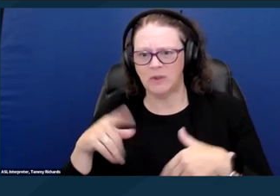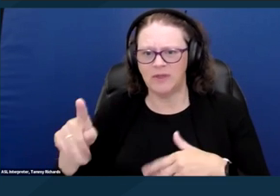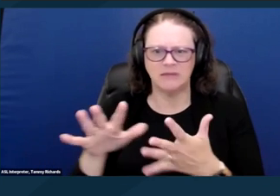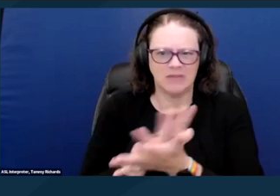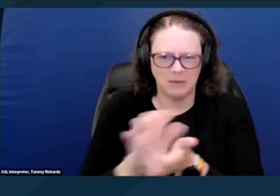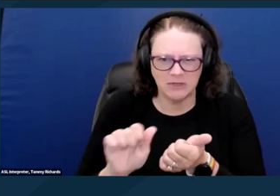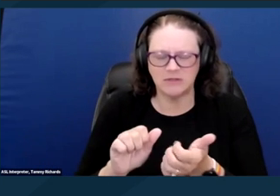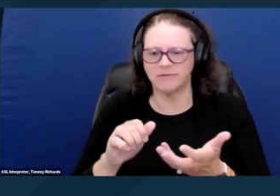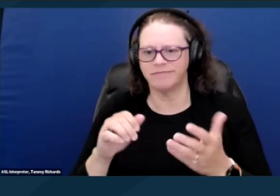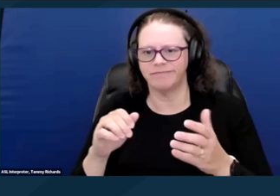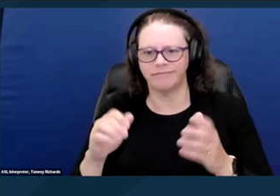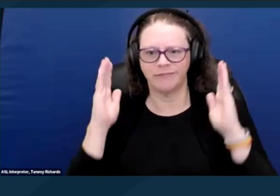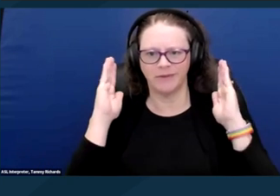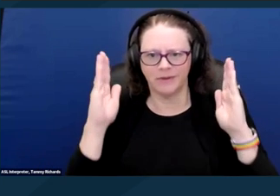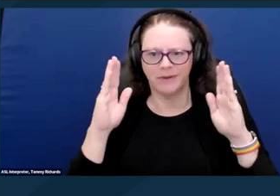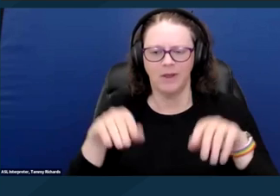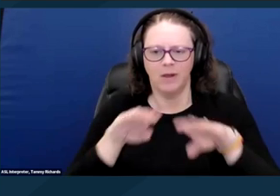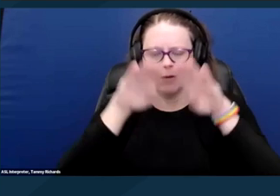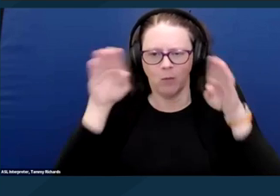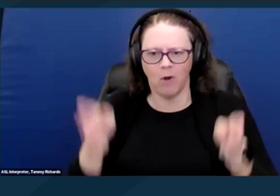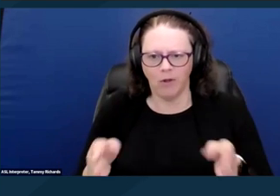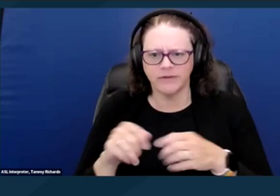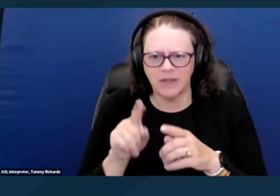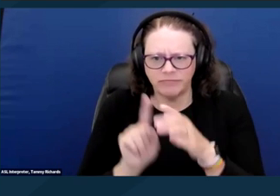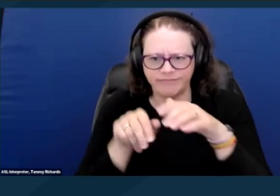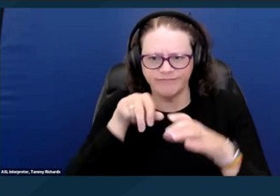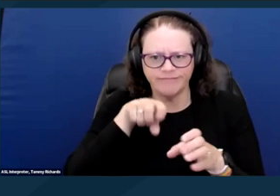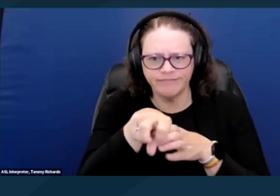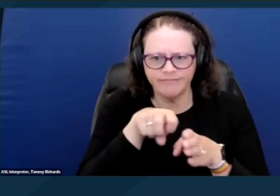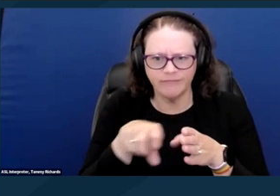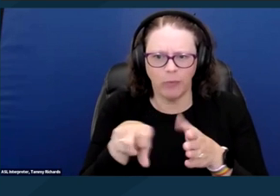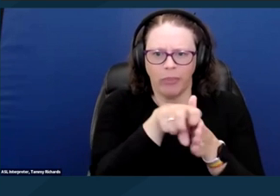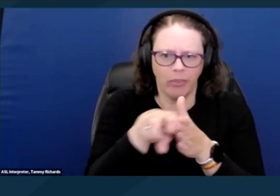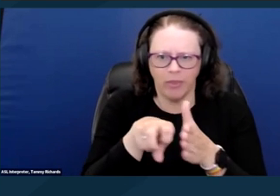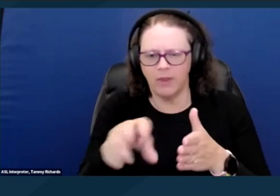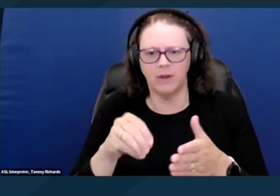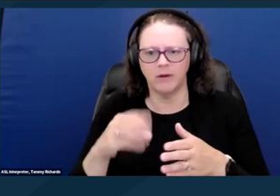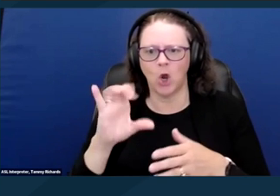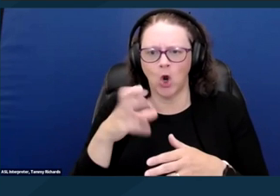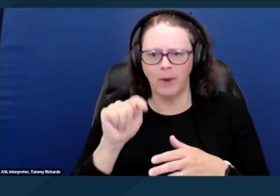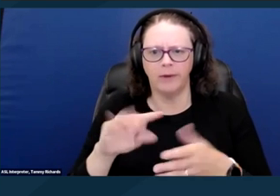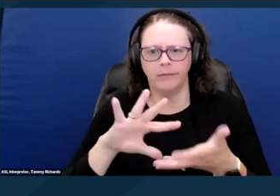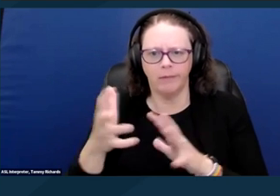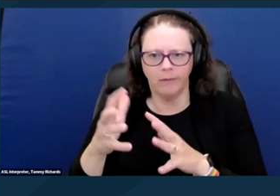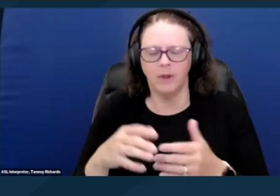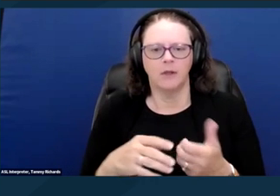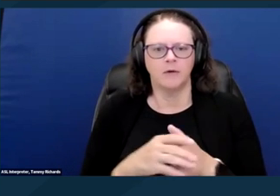Failure to provide reasonable accommodations, which are changes to policies and procedures. If, for an example,